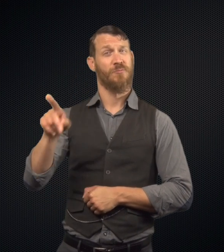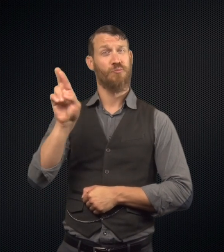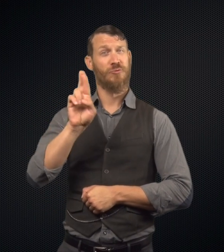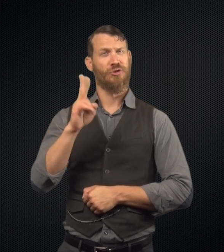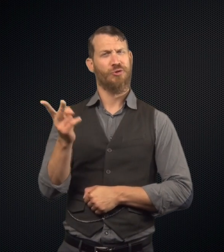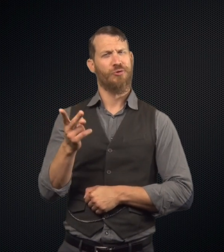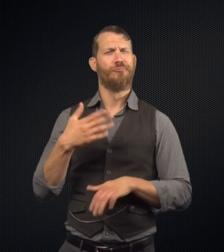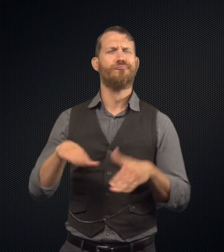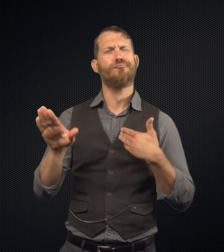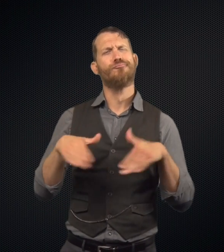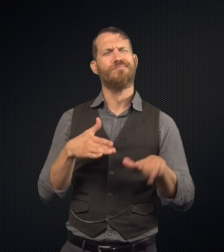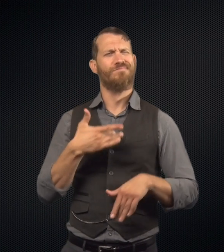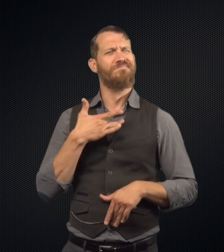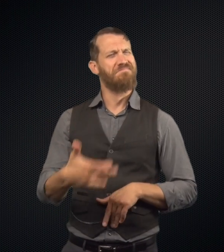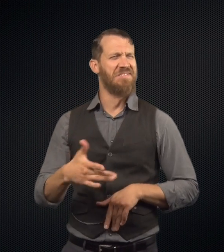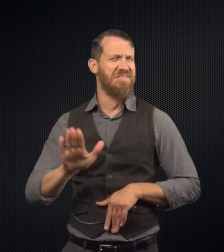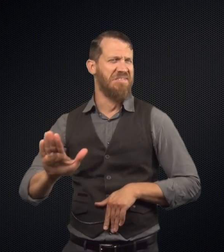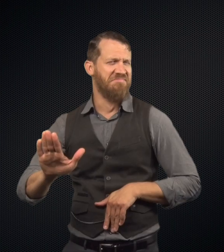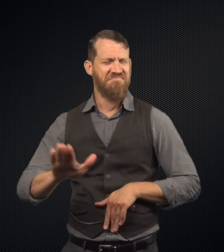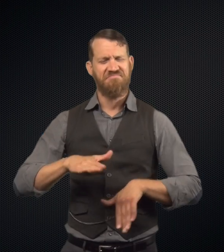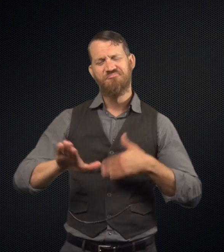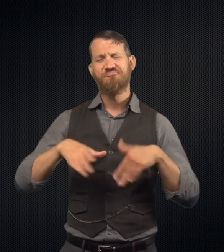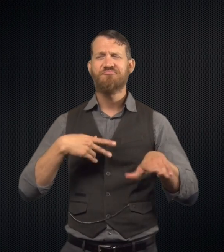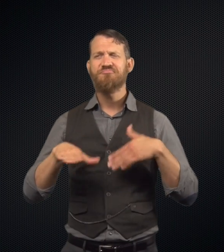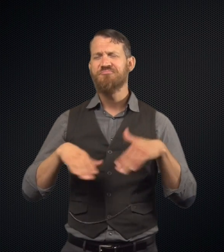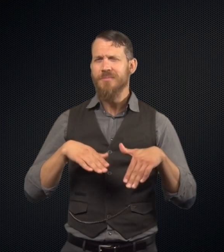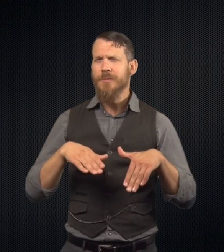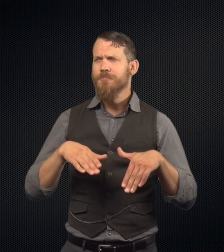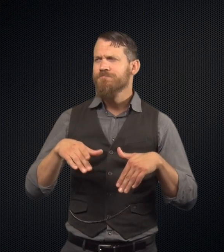Mr. Utterson and Mr.Enfield are out for their customary walk.